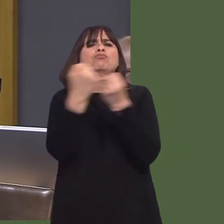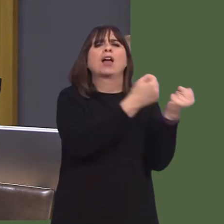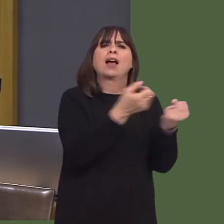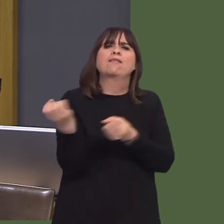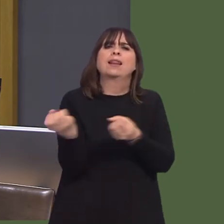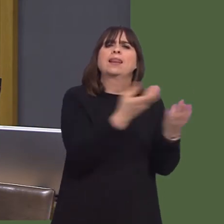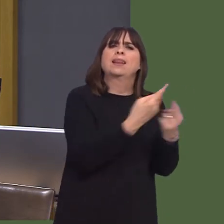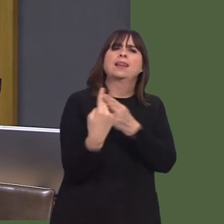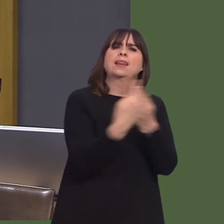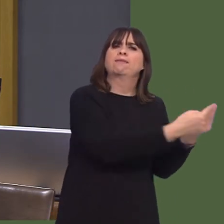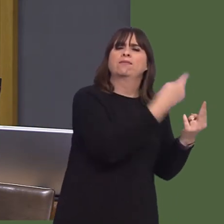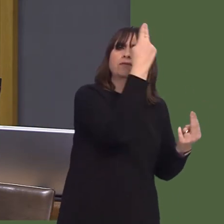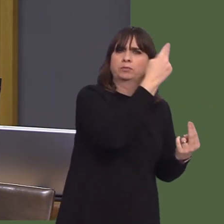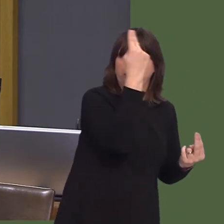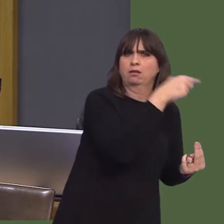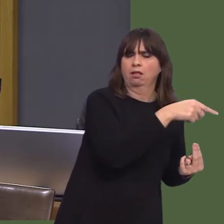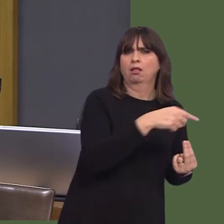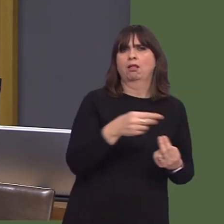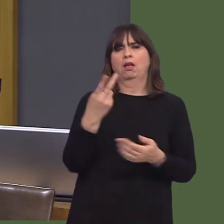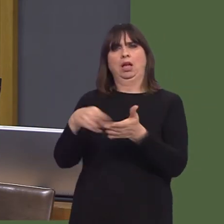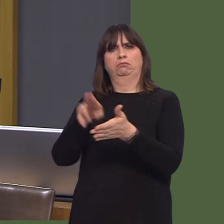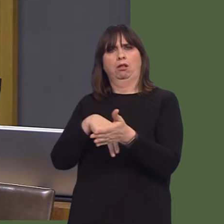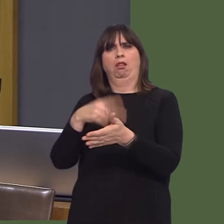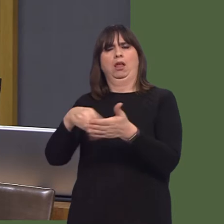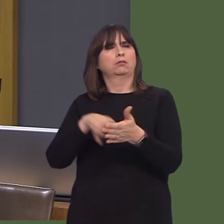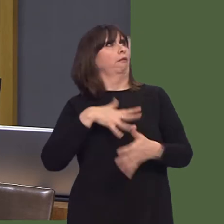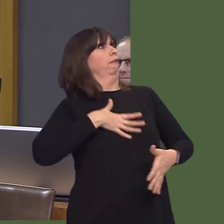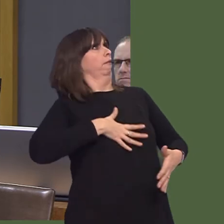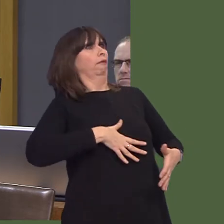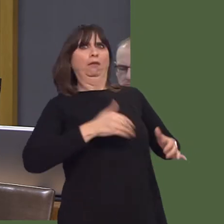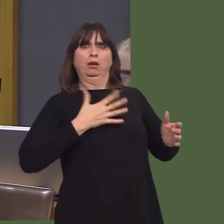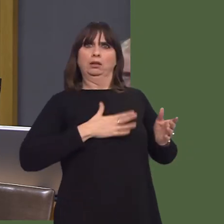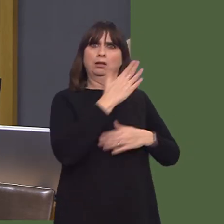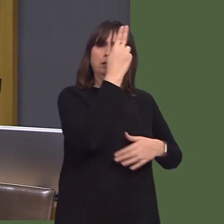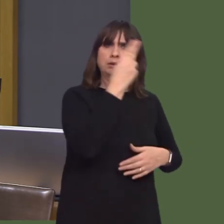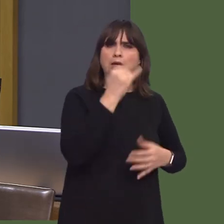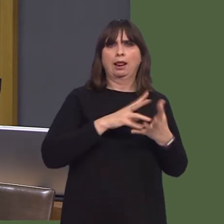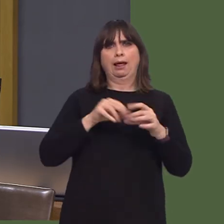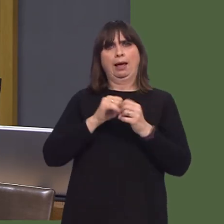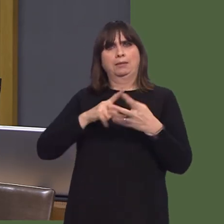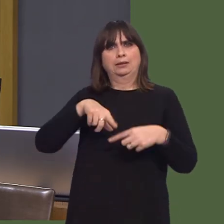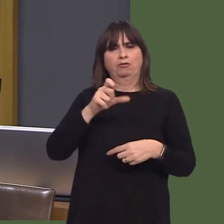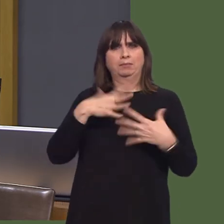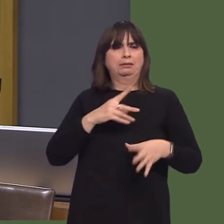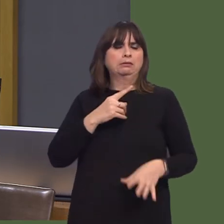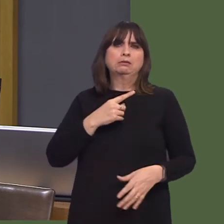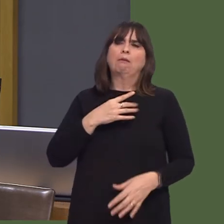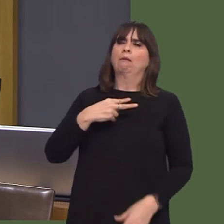We're not in the days of the Vagrancy Act 1824, where people were effectively criminalised because they were homeless.